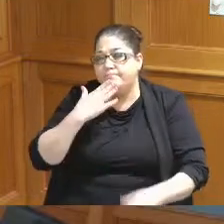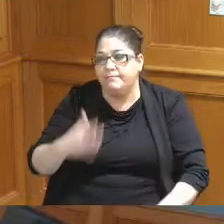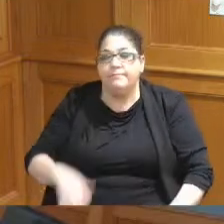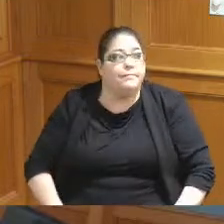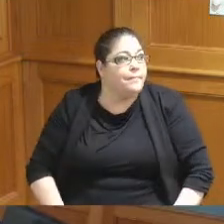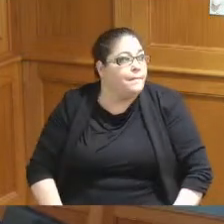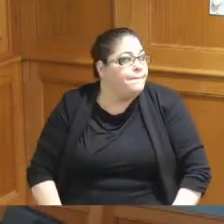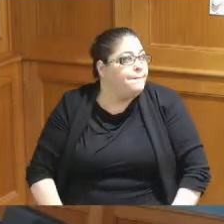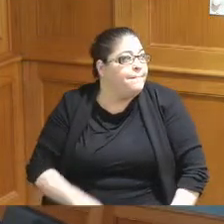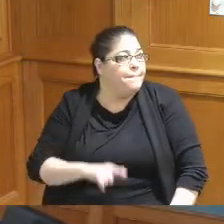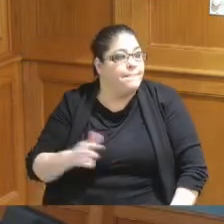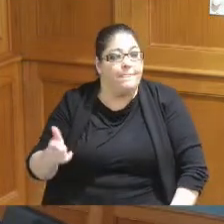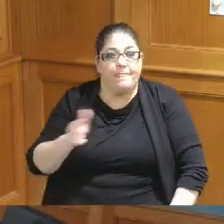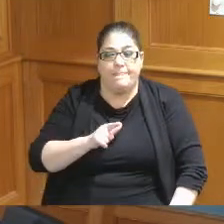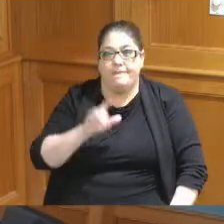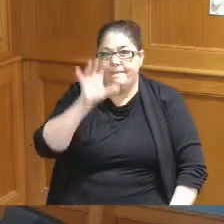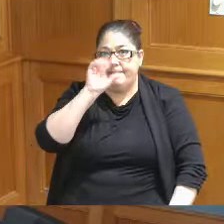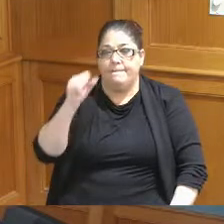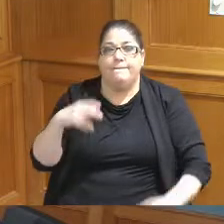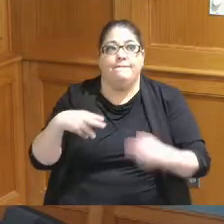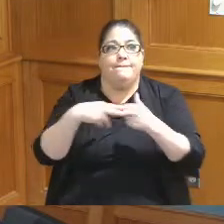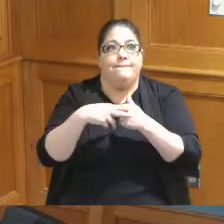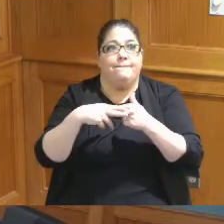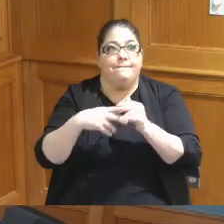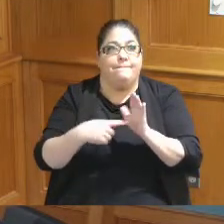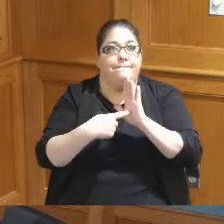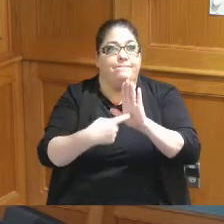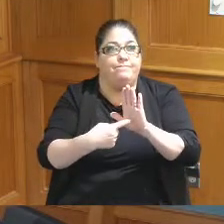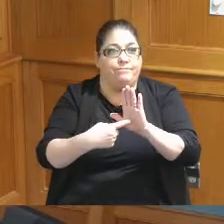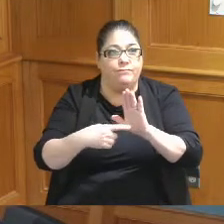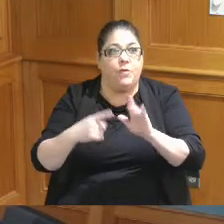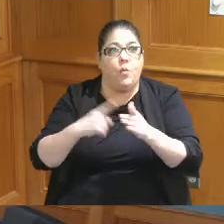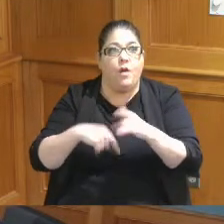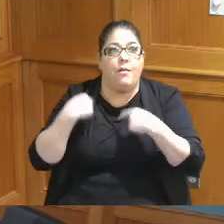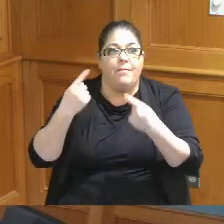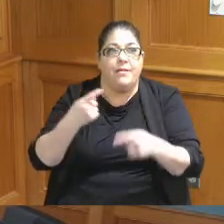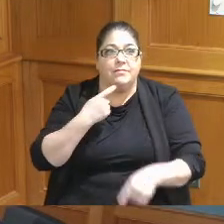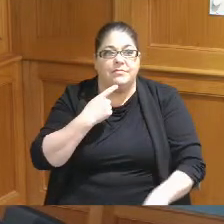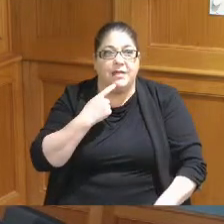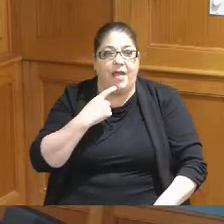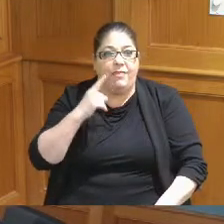thank you and the slide that I put up was what I had been saying I thought it'd be better that